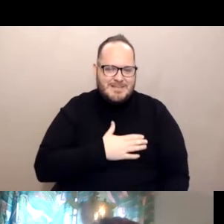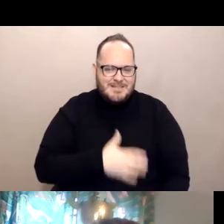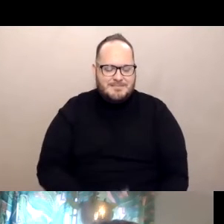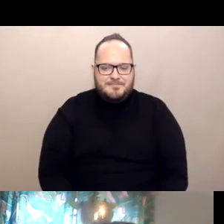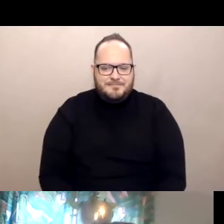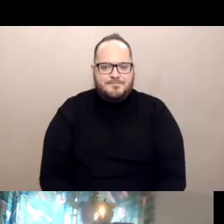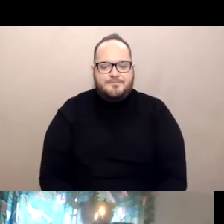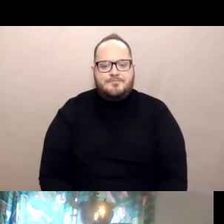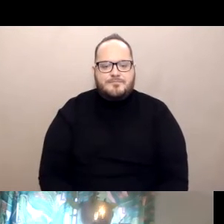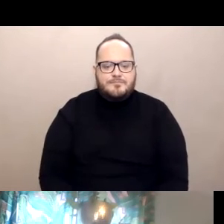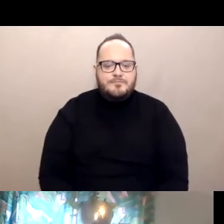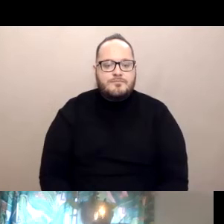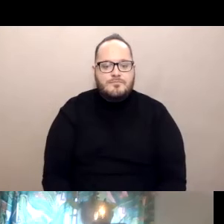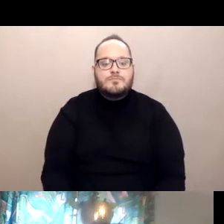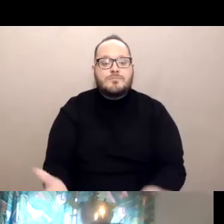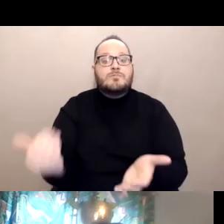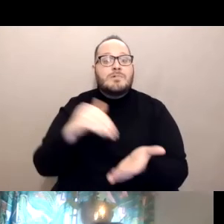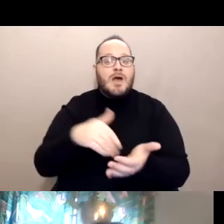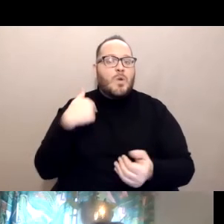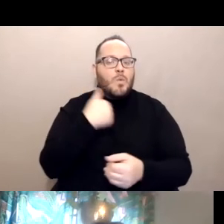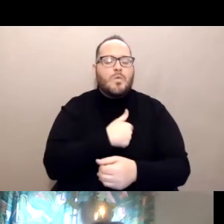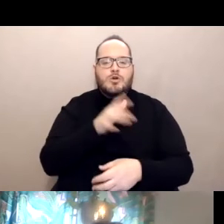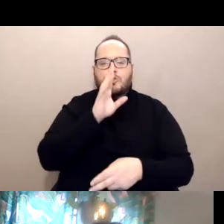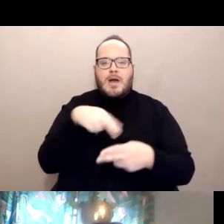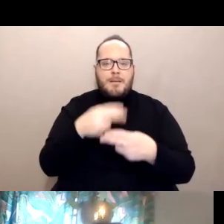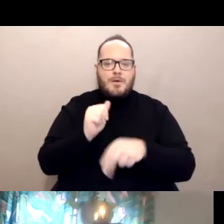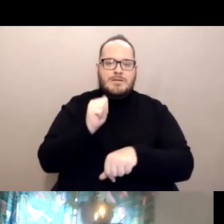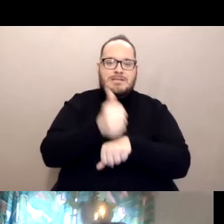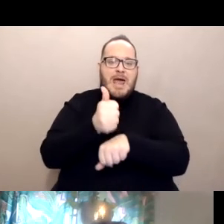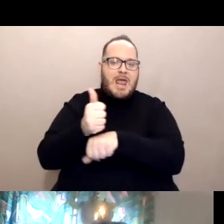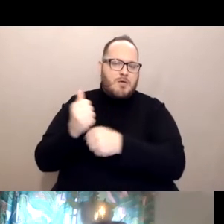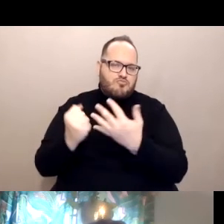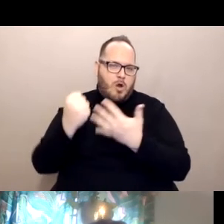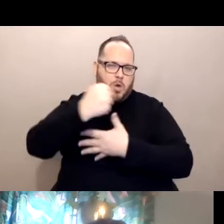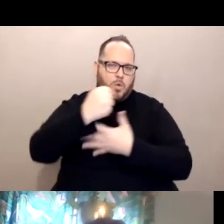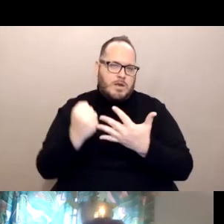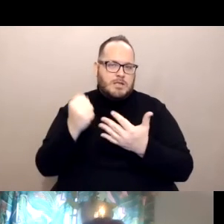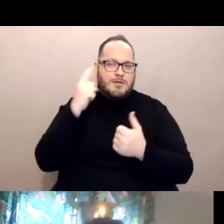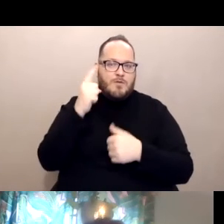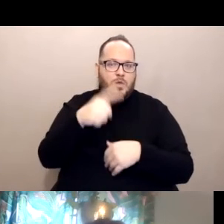So again, we're talking about setting priorities for those who really need the vaccine.